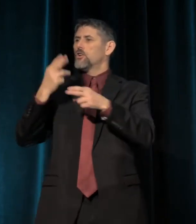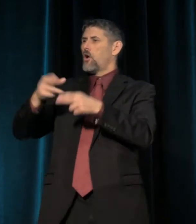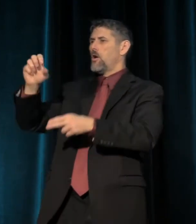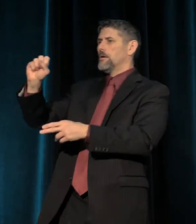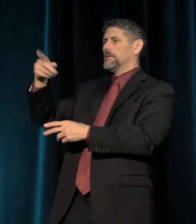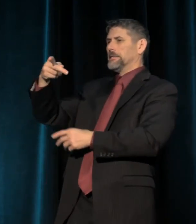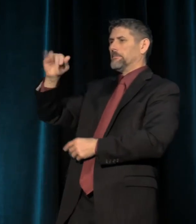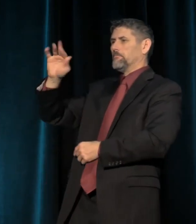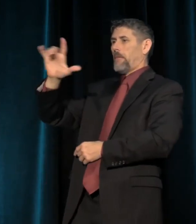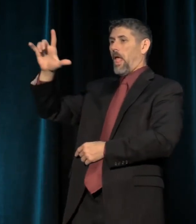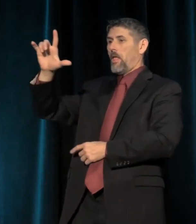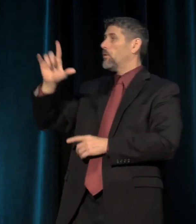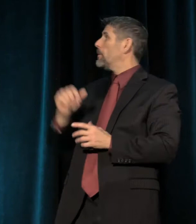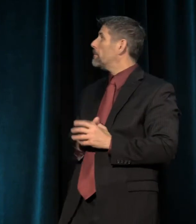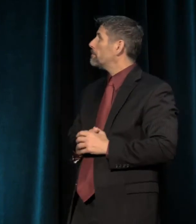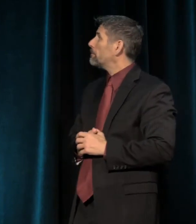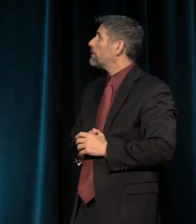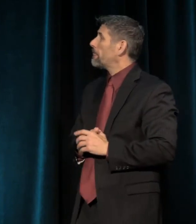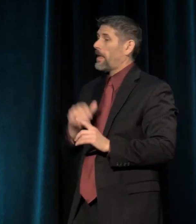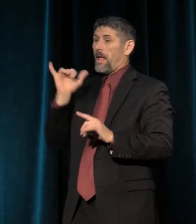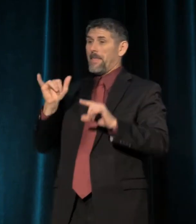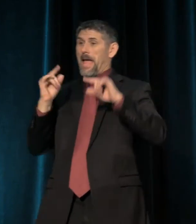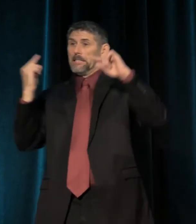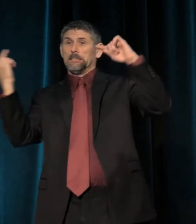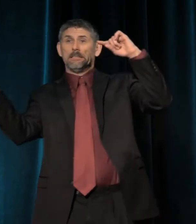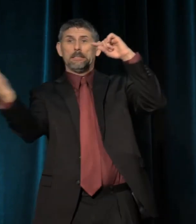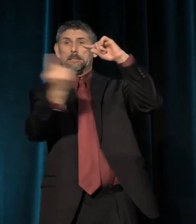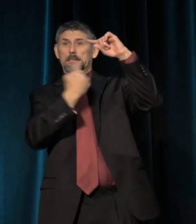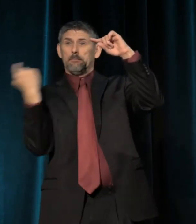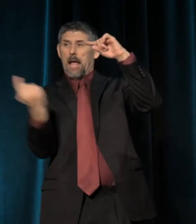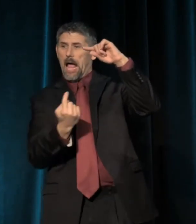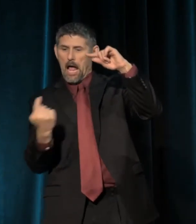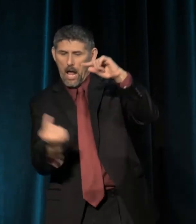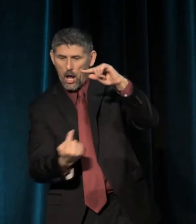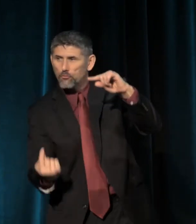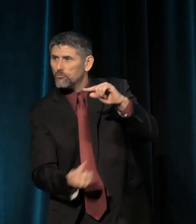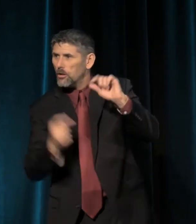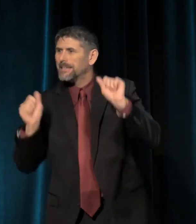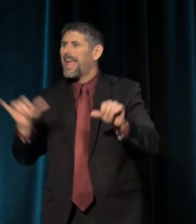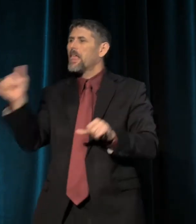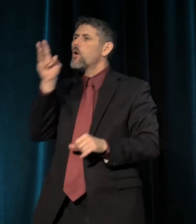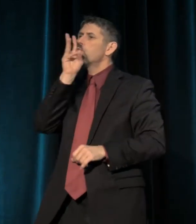A spiral can go inward and down like water down the sink, right?